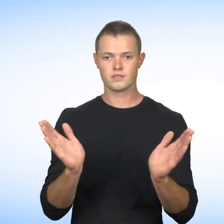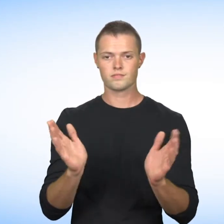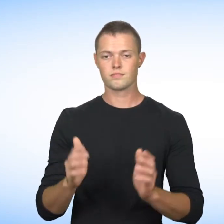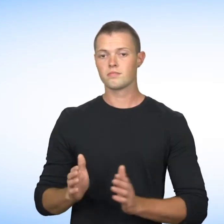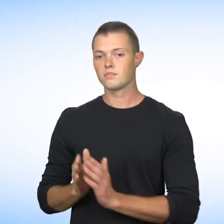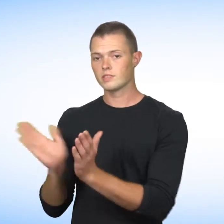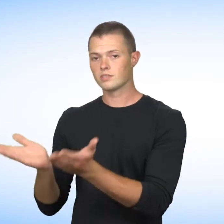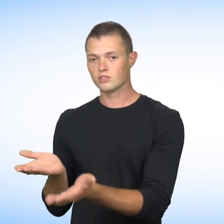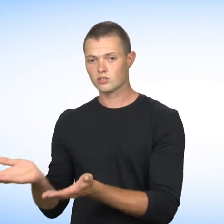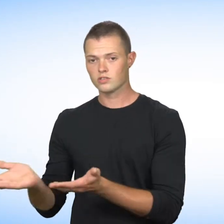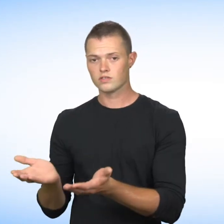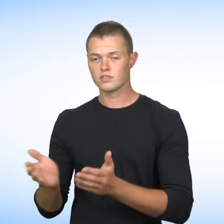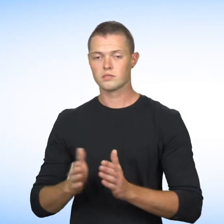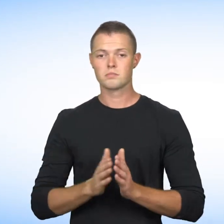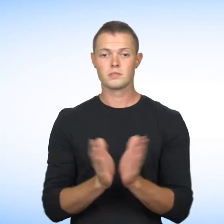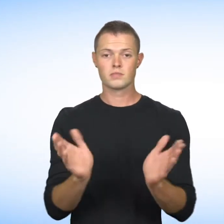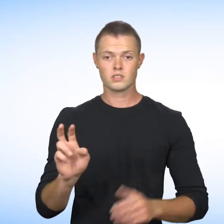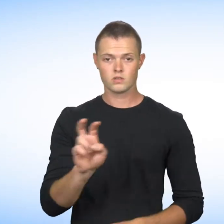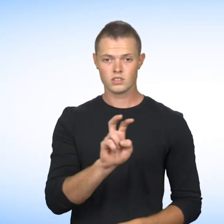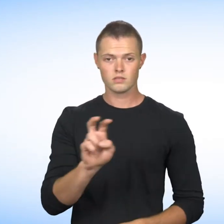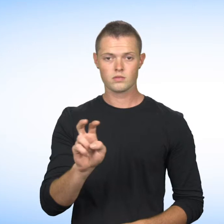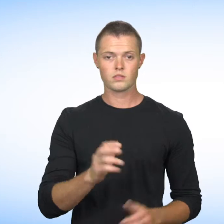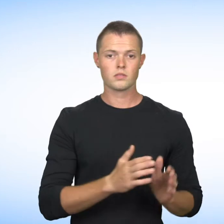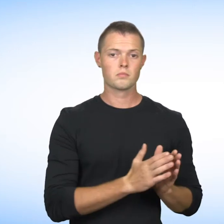Public services, public transport